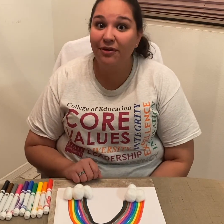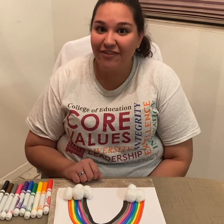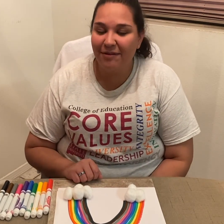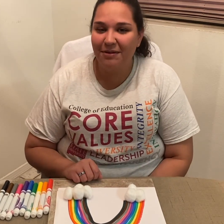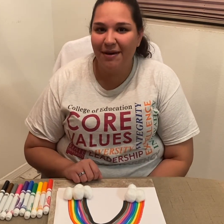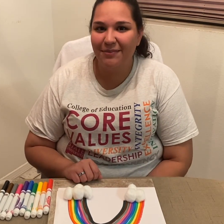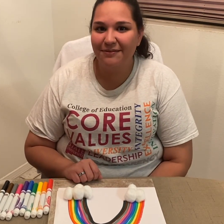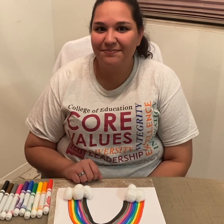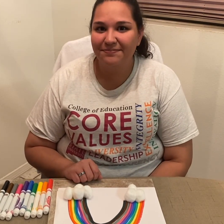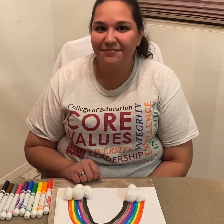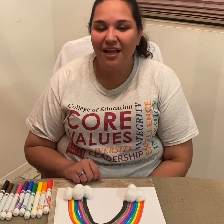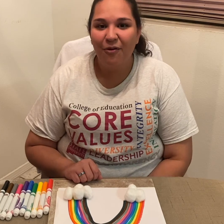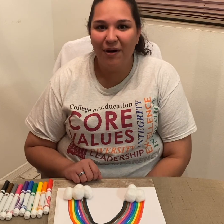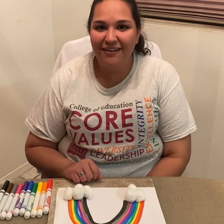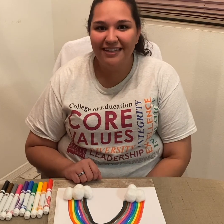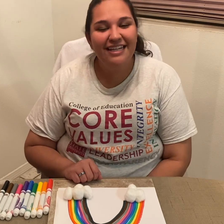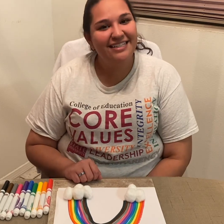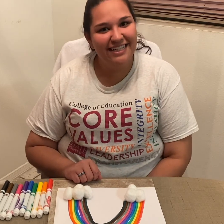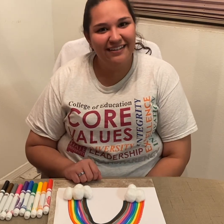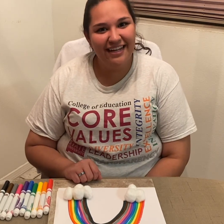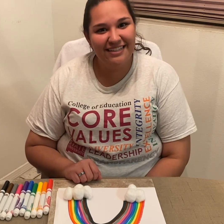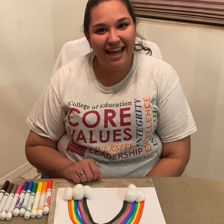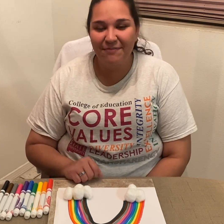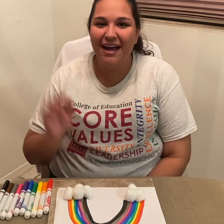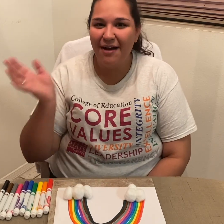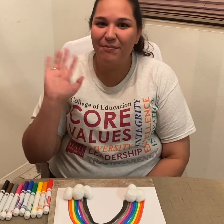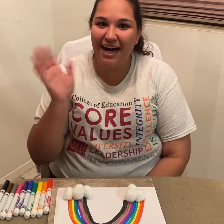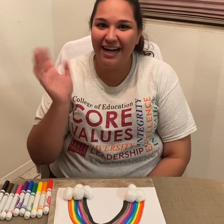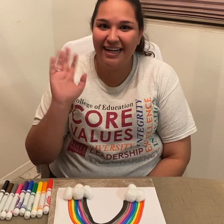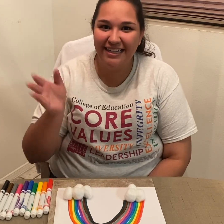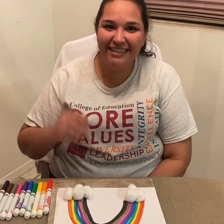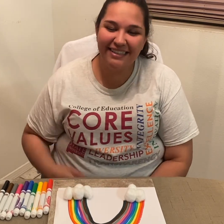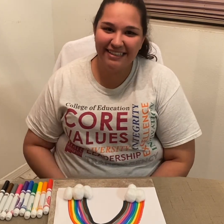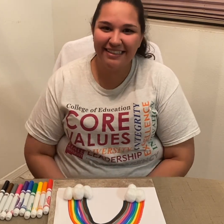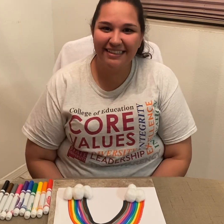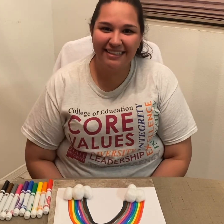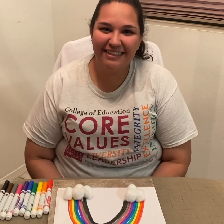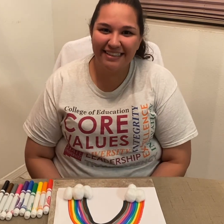family member! We'll see you next time! Bye!